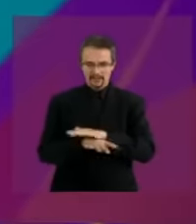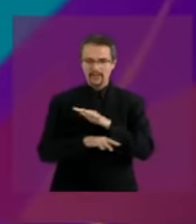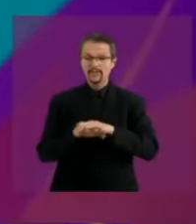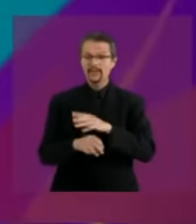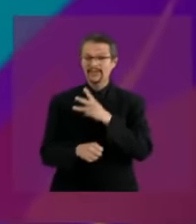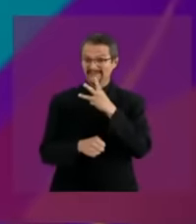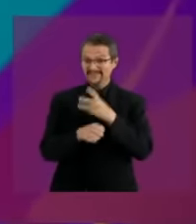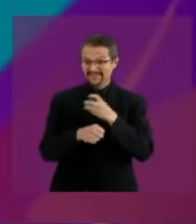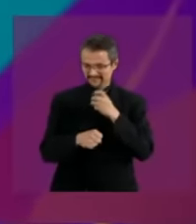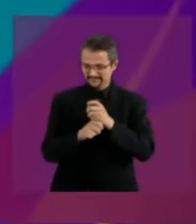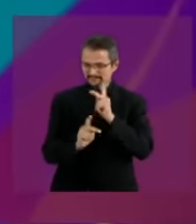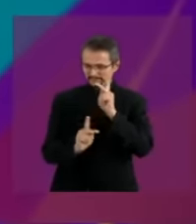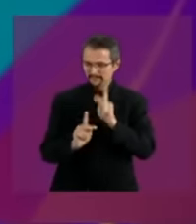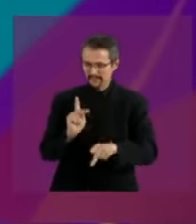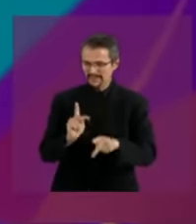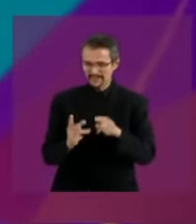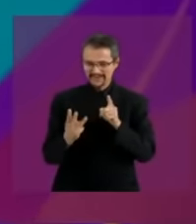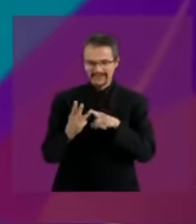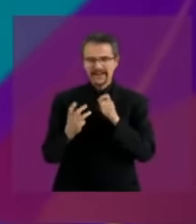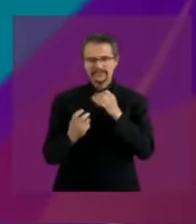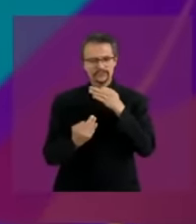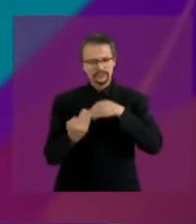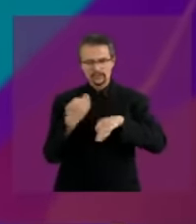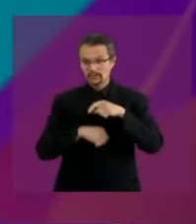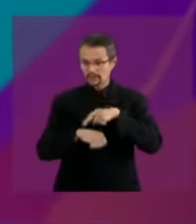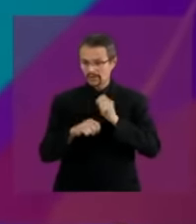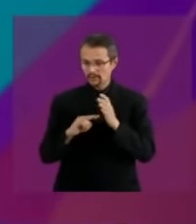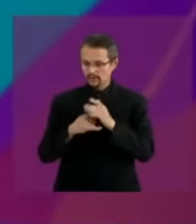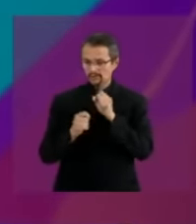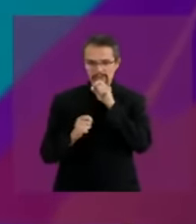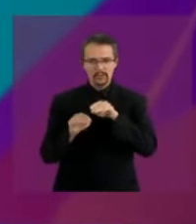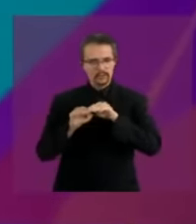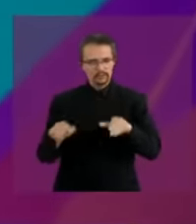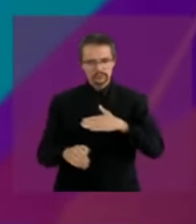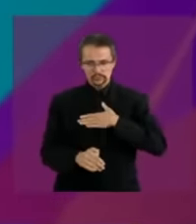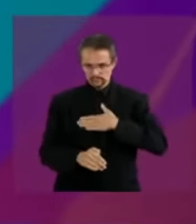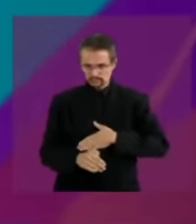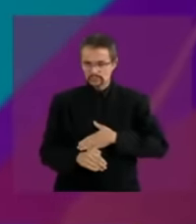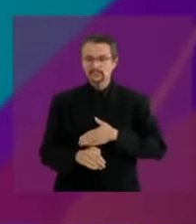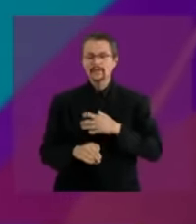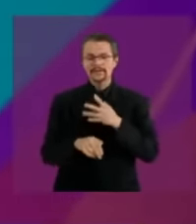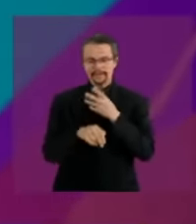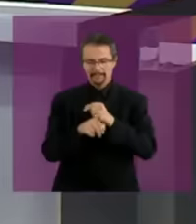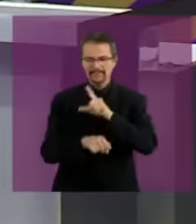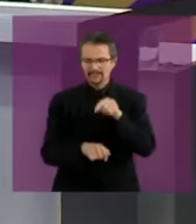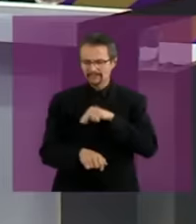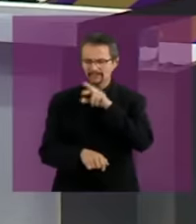everyone is exactly on par if that is the case something is not being up to par forward Thank you Denise